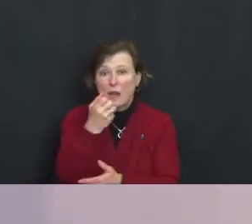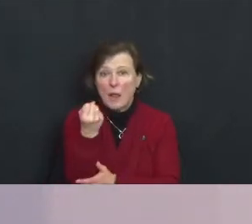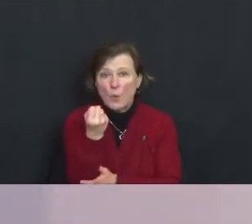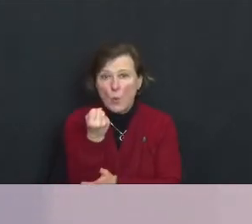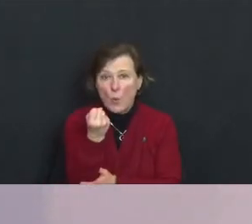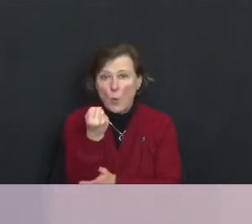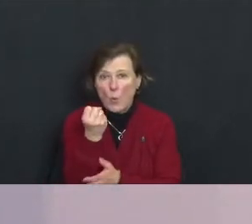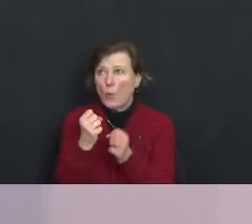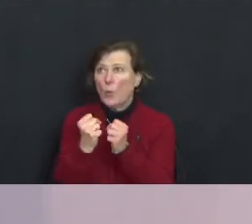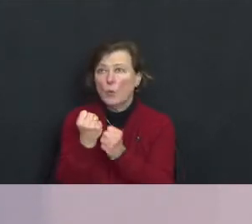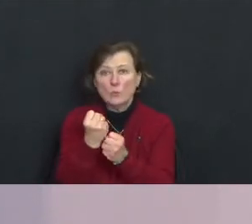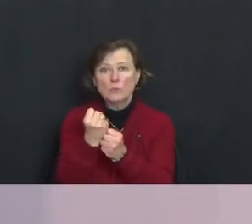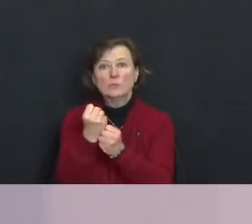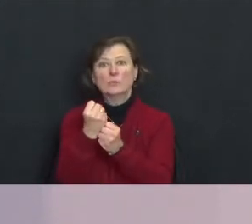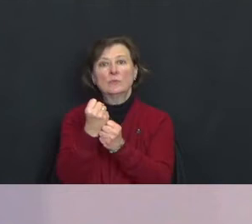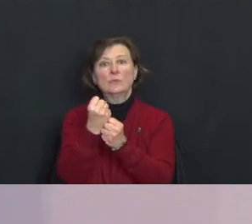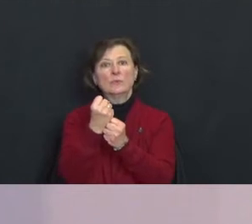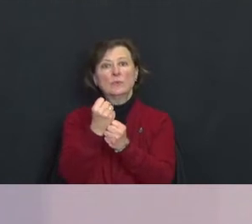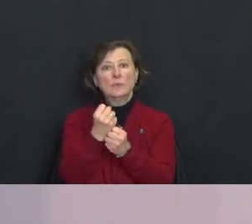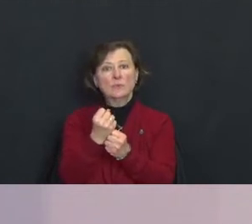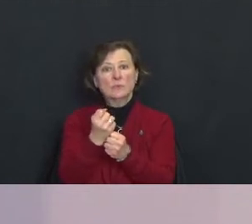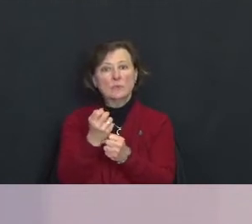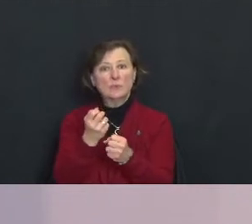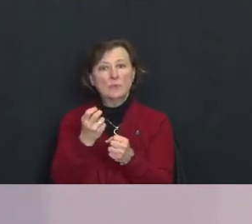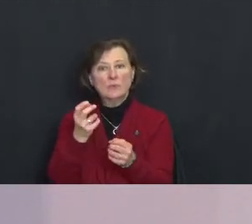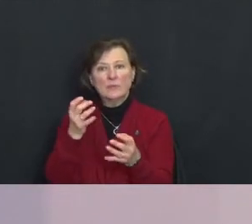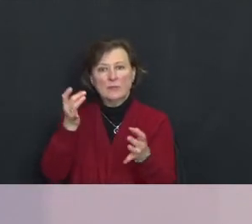“Mere anarchy is loosed upon the world.